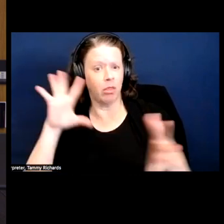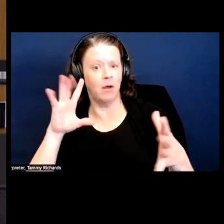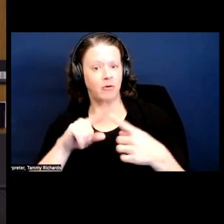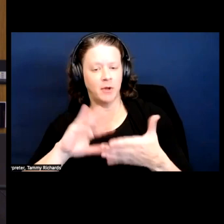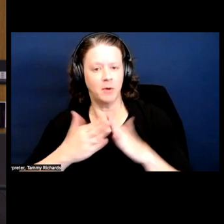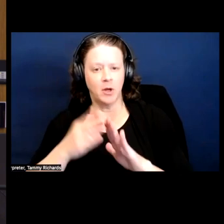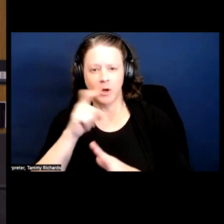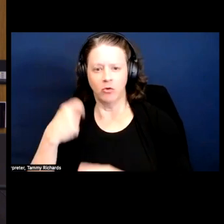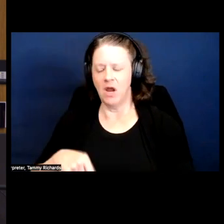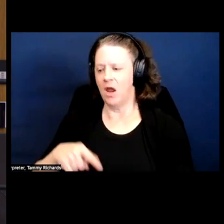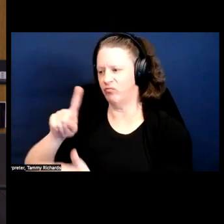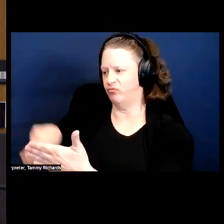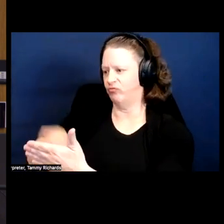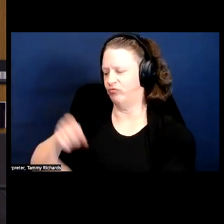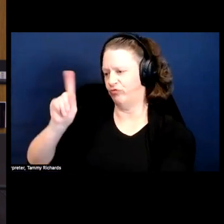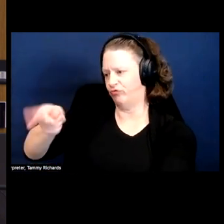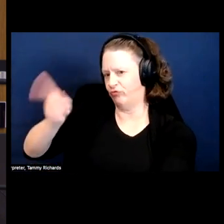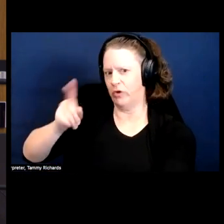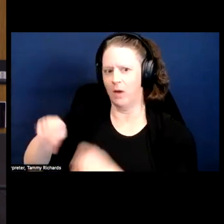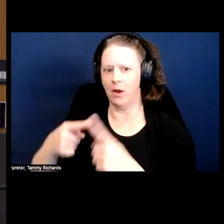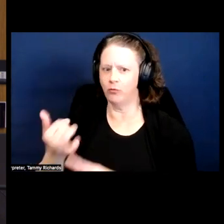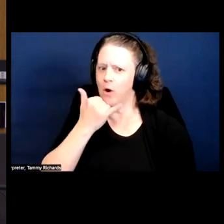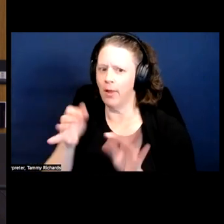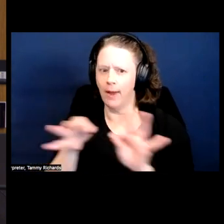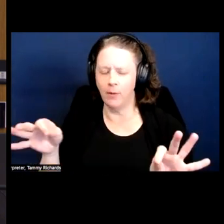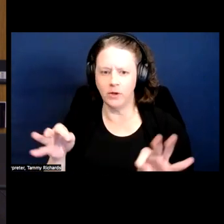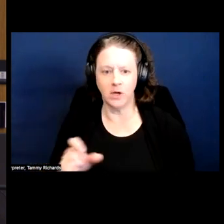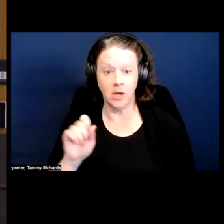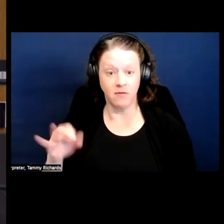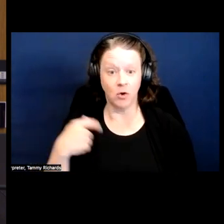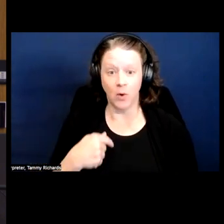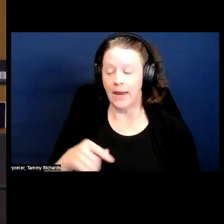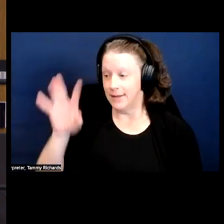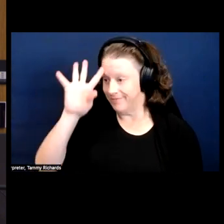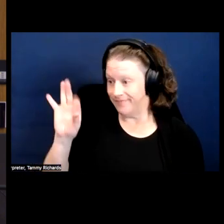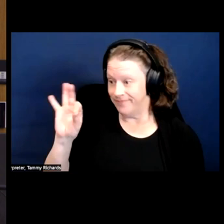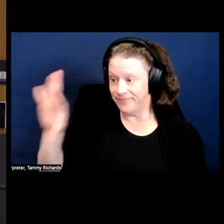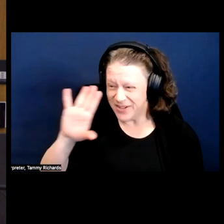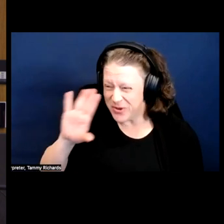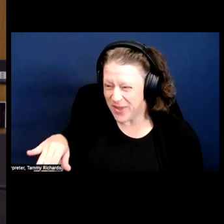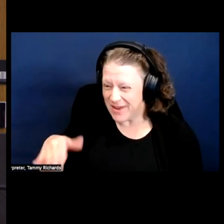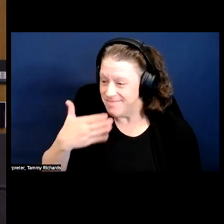using the wrong language. Now, of course if we're correcting people and nope, I'm not going to do it, we can have conversation.